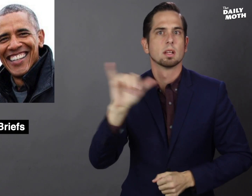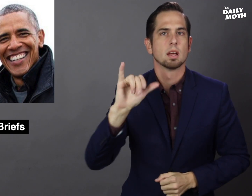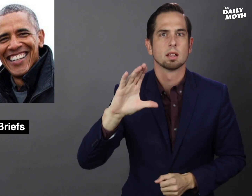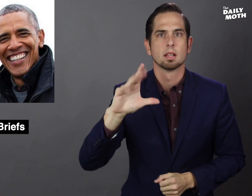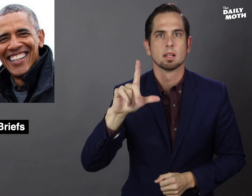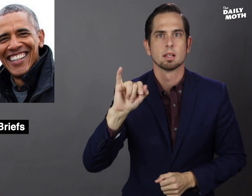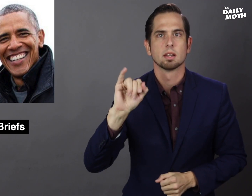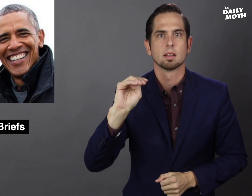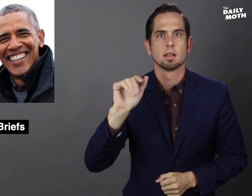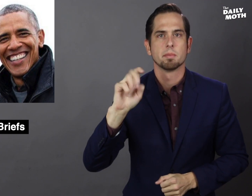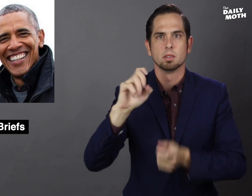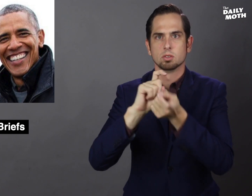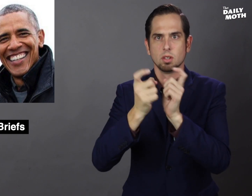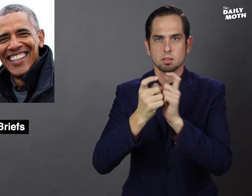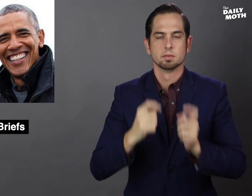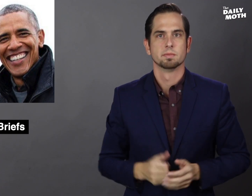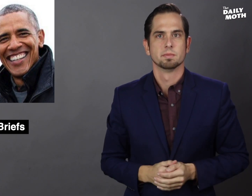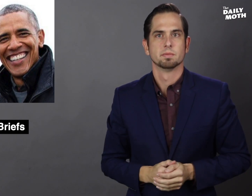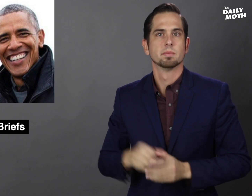like climate change.